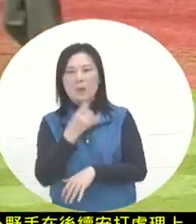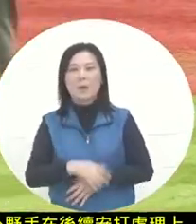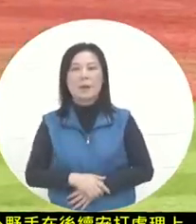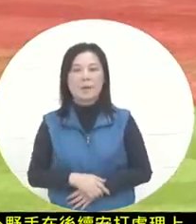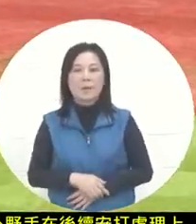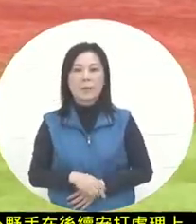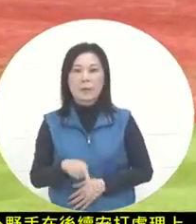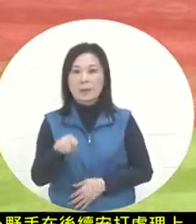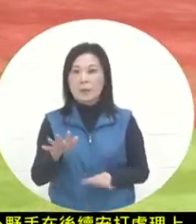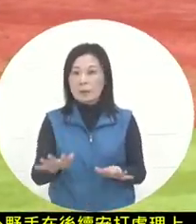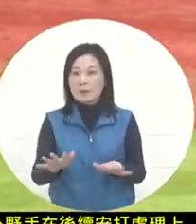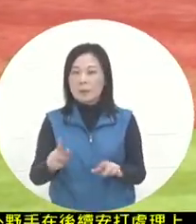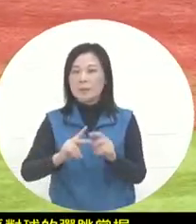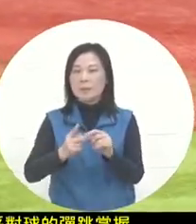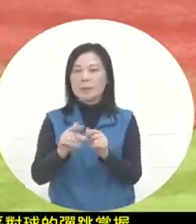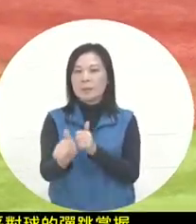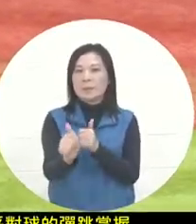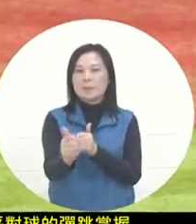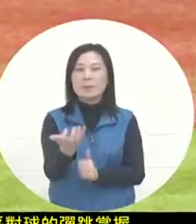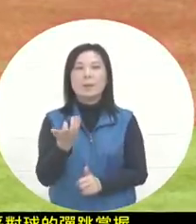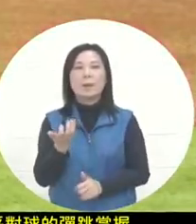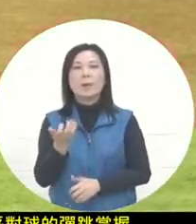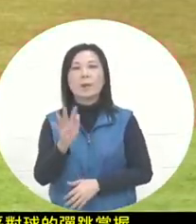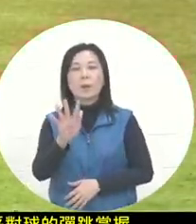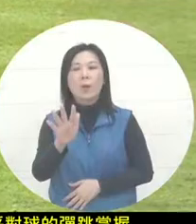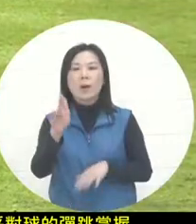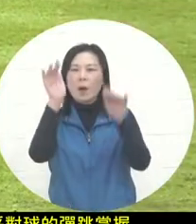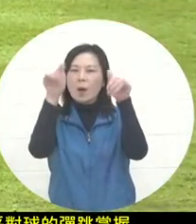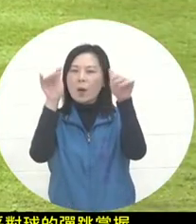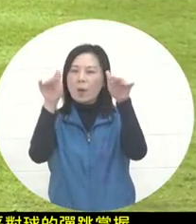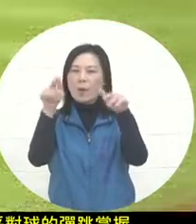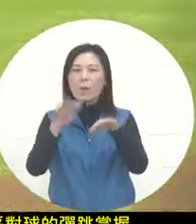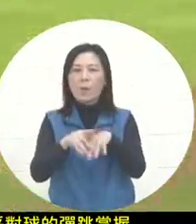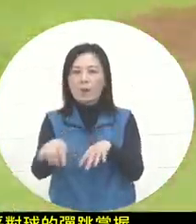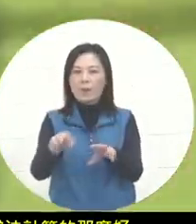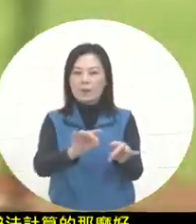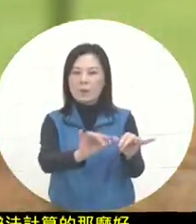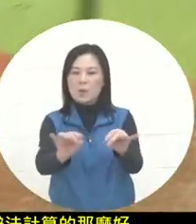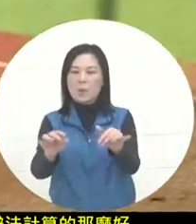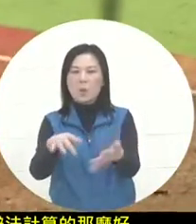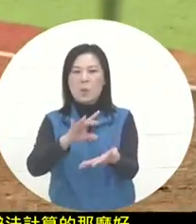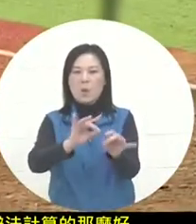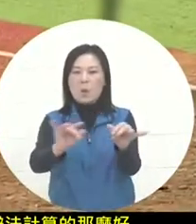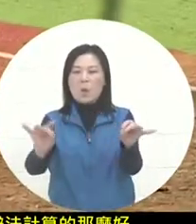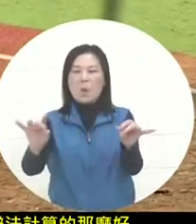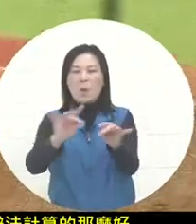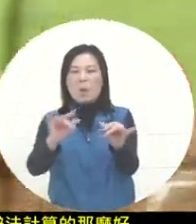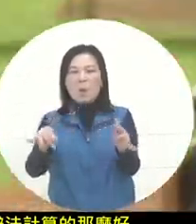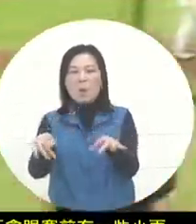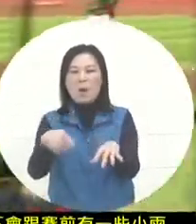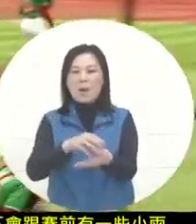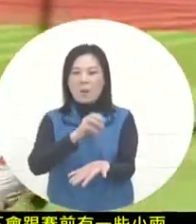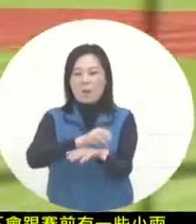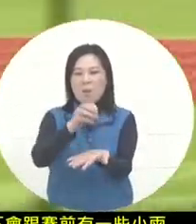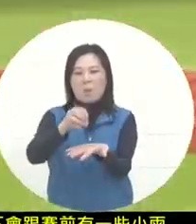the same as before today's game? There was some light rain , which caused the field to be a little damp. Let's talk about the bounce.